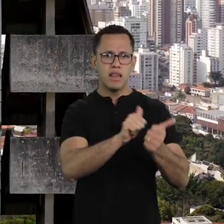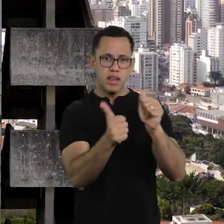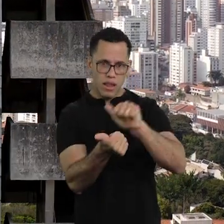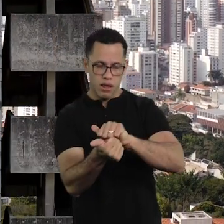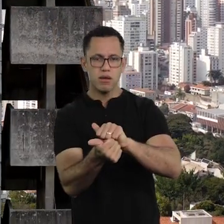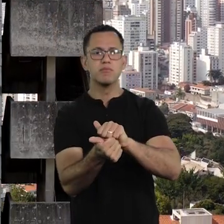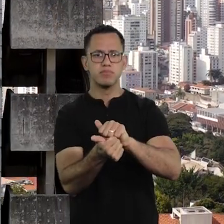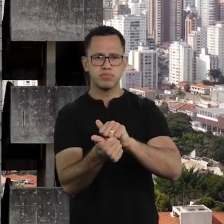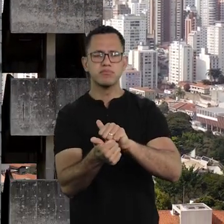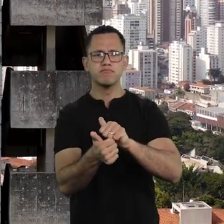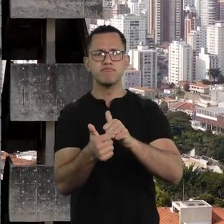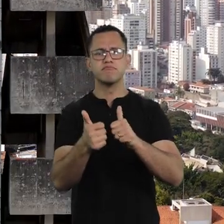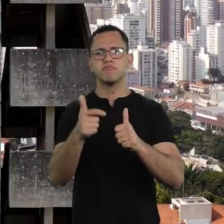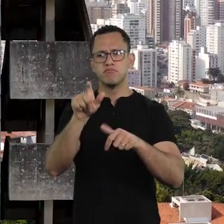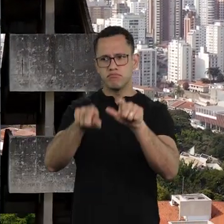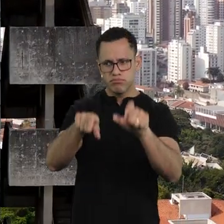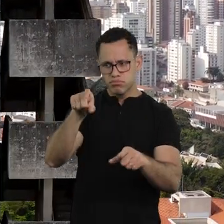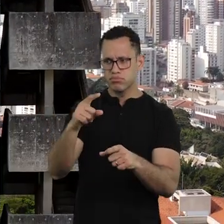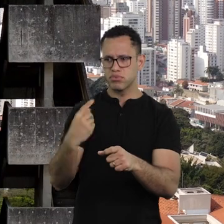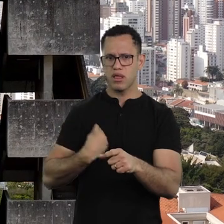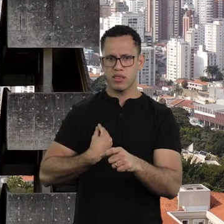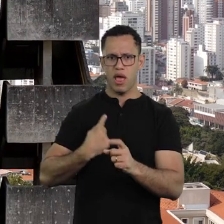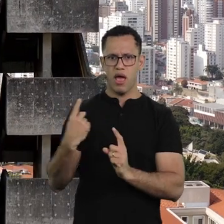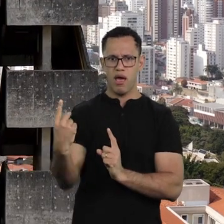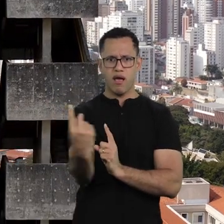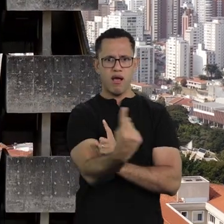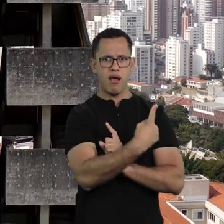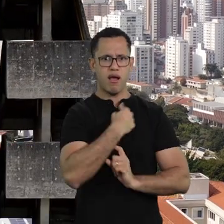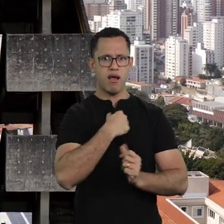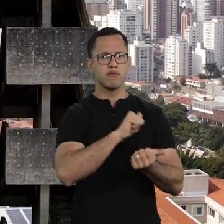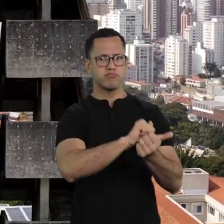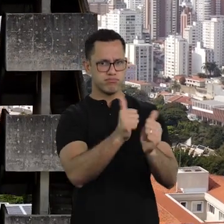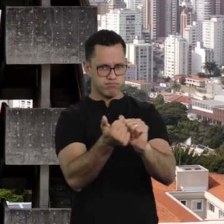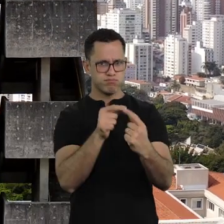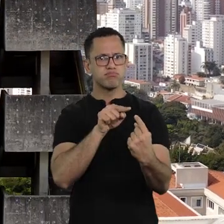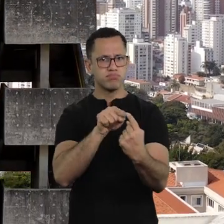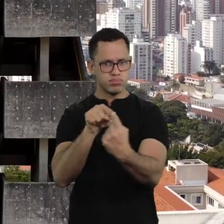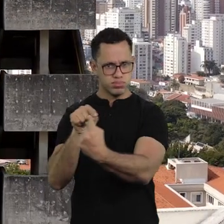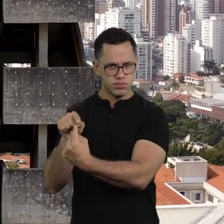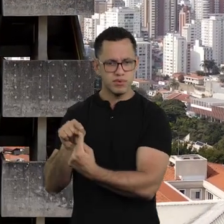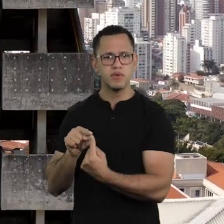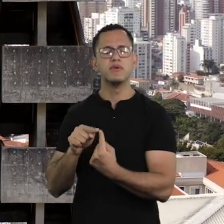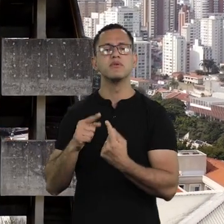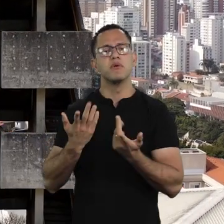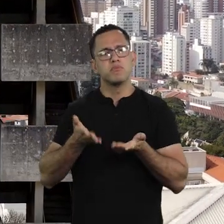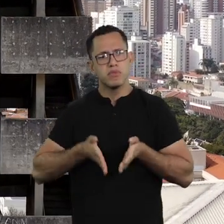that adapts to the environment and to others that are part of this environment,